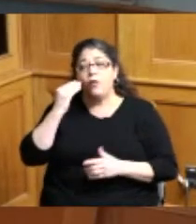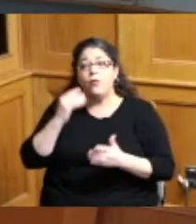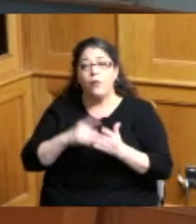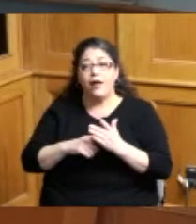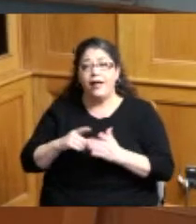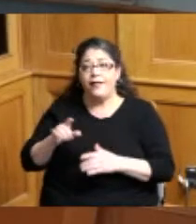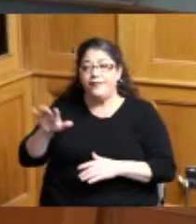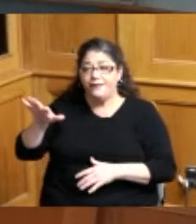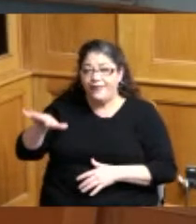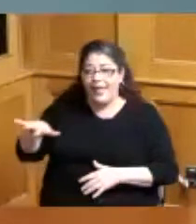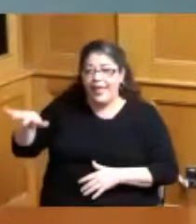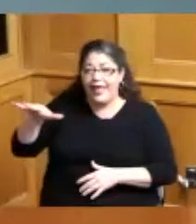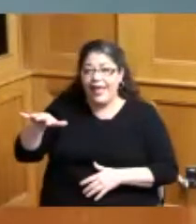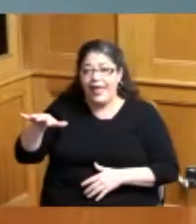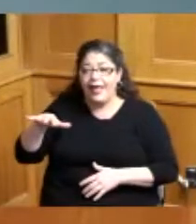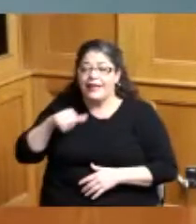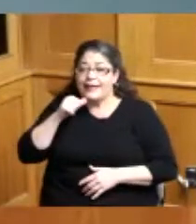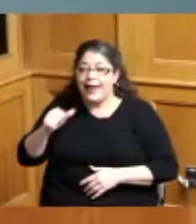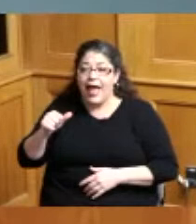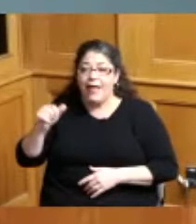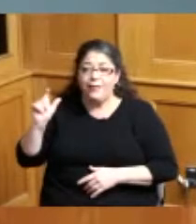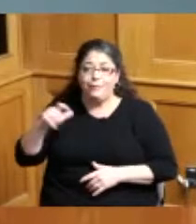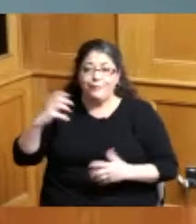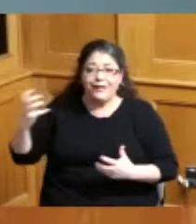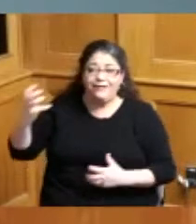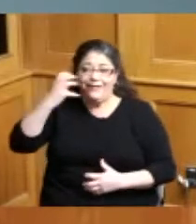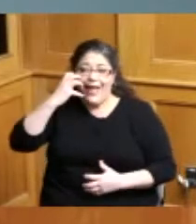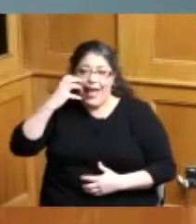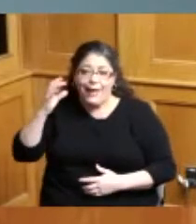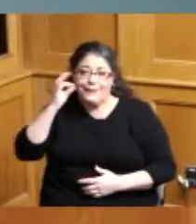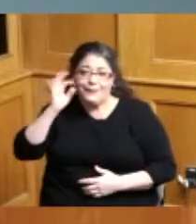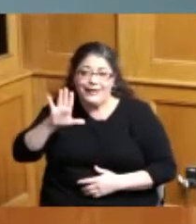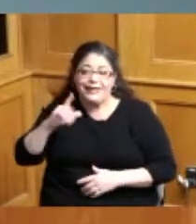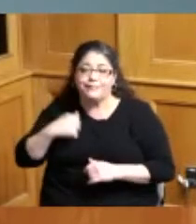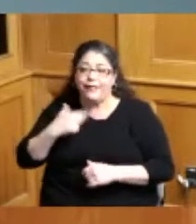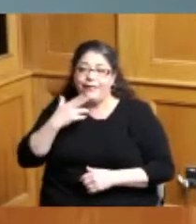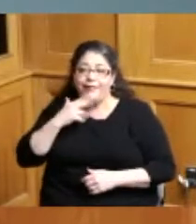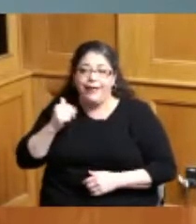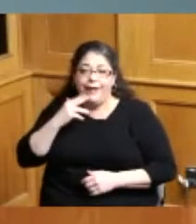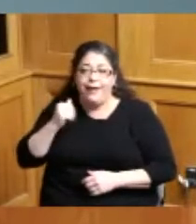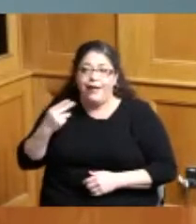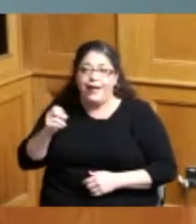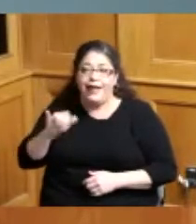not the bumblebees with the honeybees okay because I could tell you were getting a little offended by